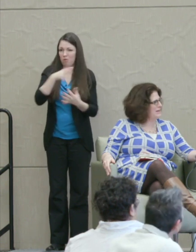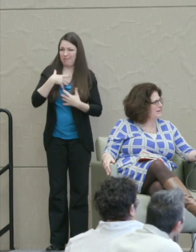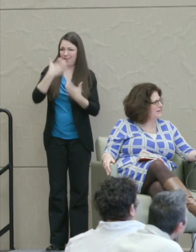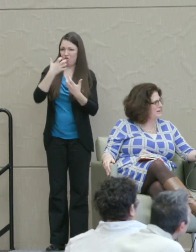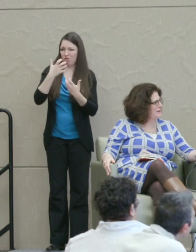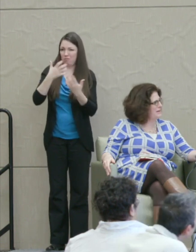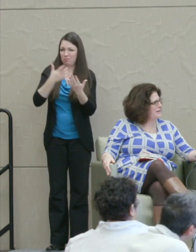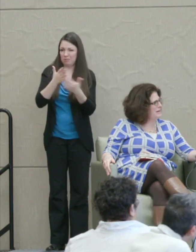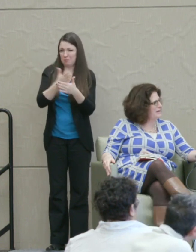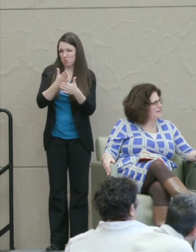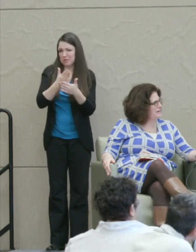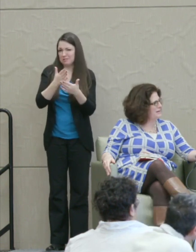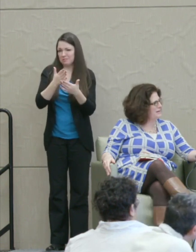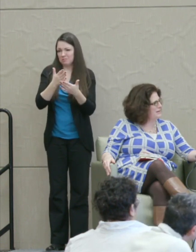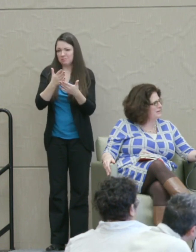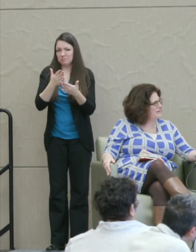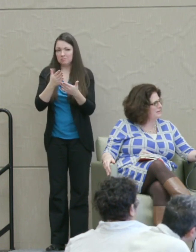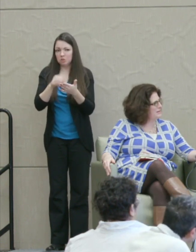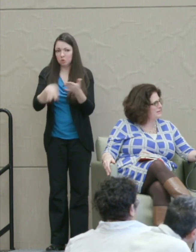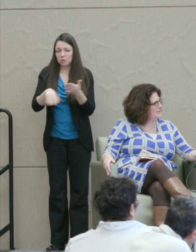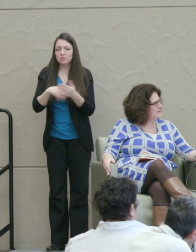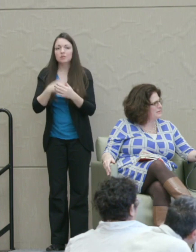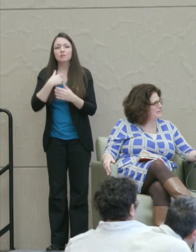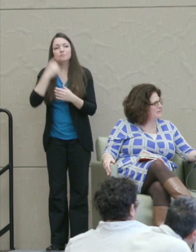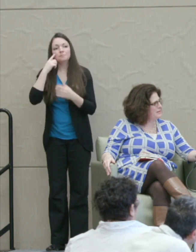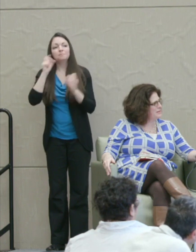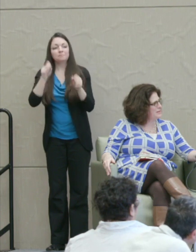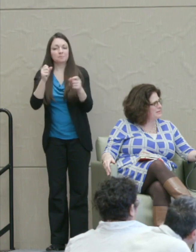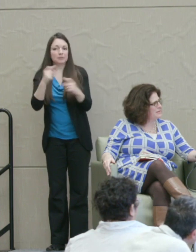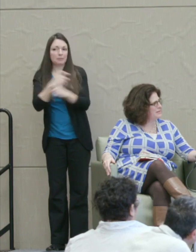or rationalize the ? Martha Nussbaum: Well, it's complicated I think because I think we do know, and I remember